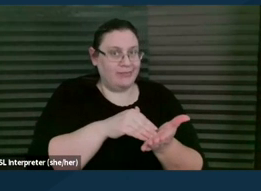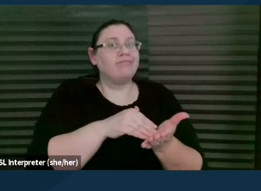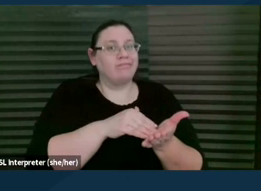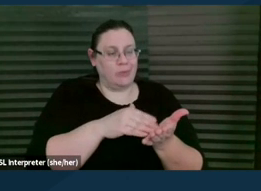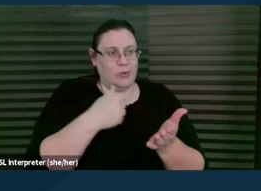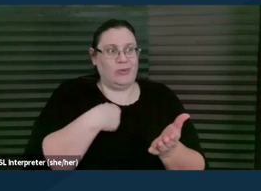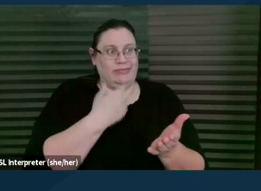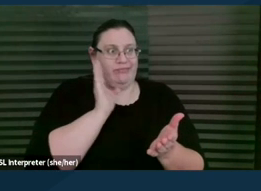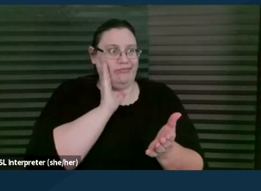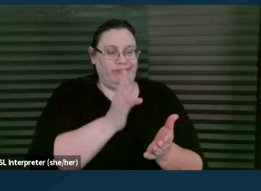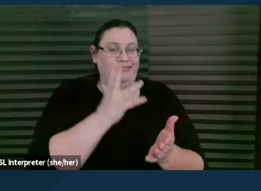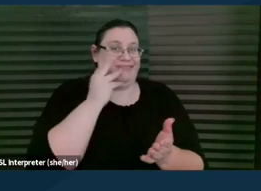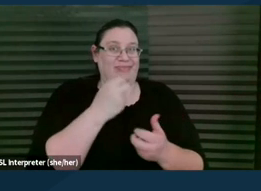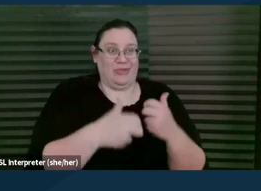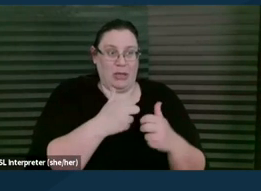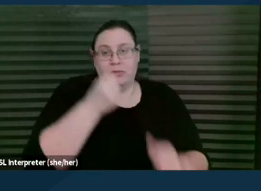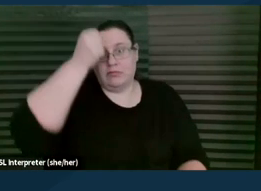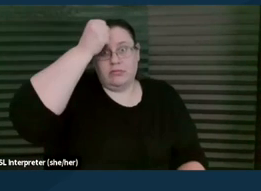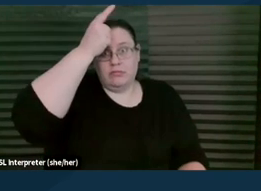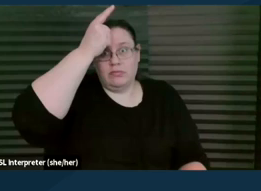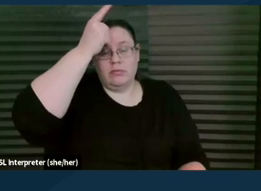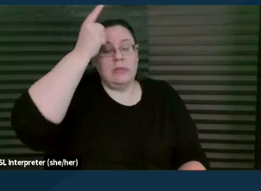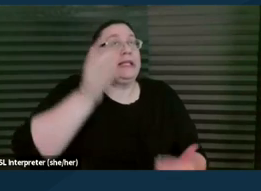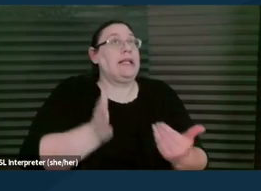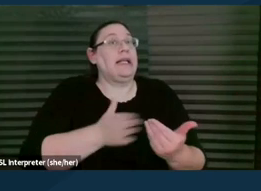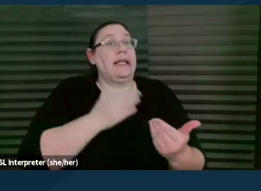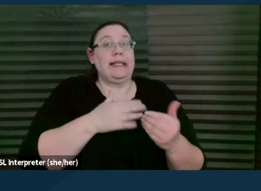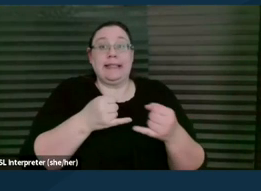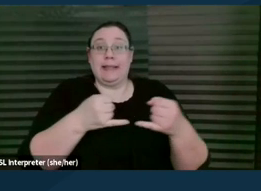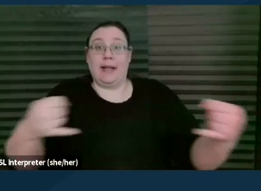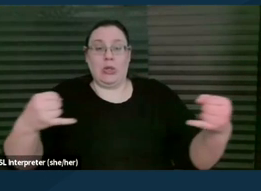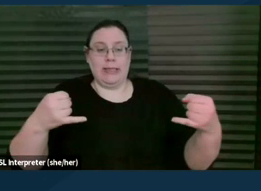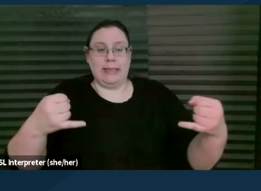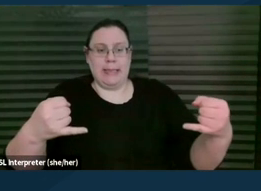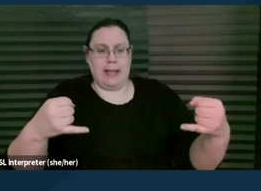We get it. And it's really easy to cross that line in the interest of helping a client.